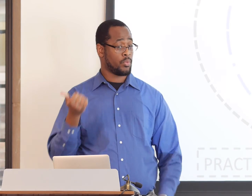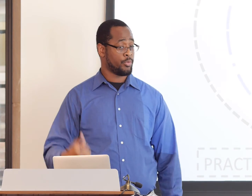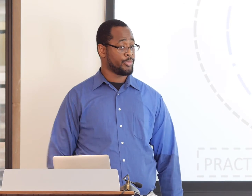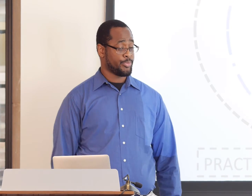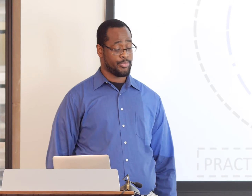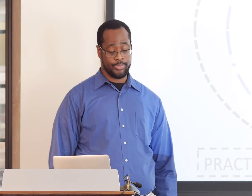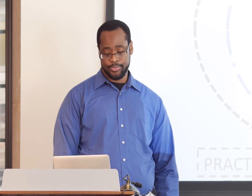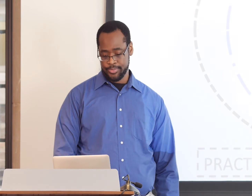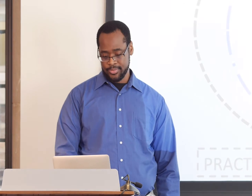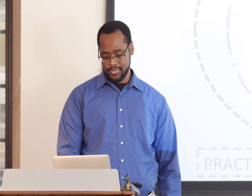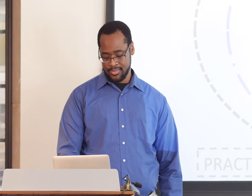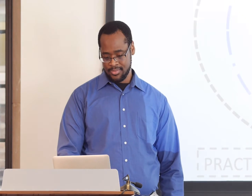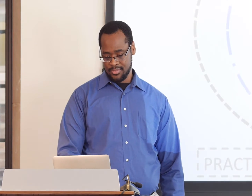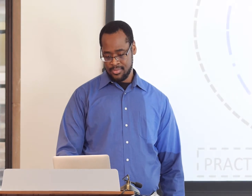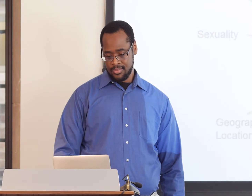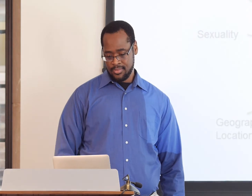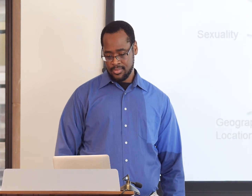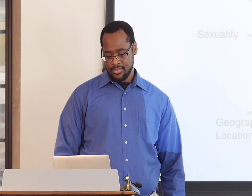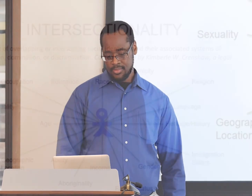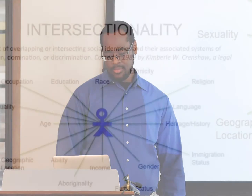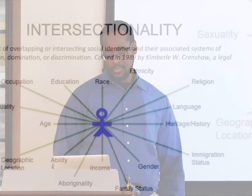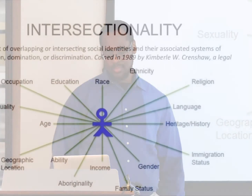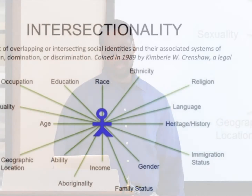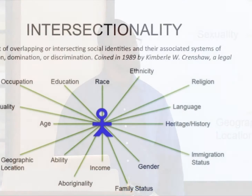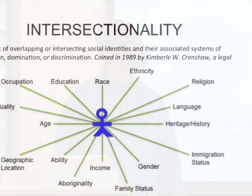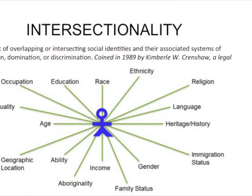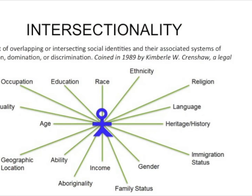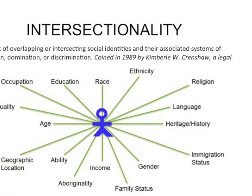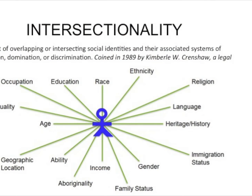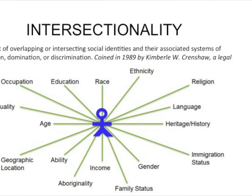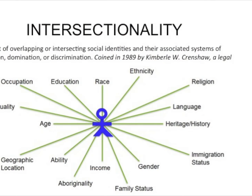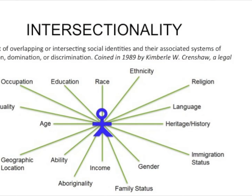or other identities that may be just as important as their Deafness.